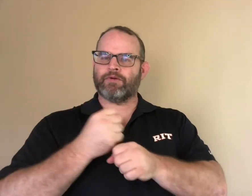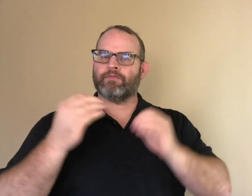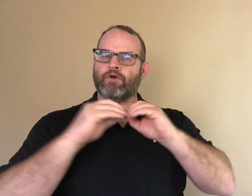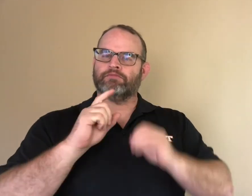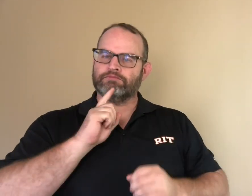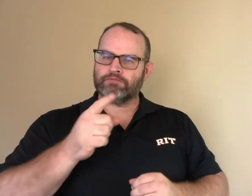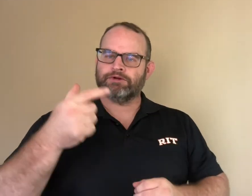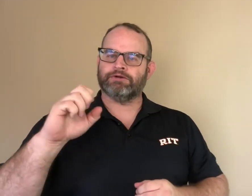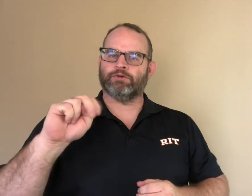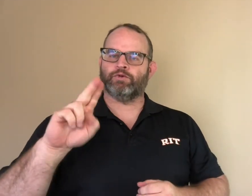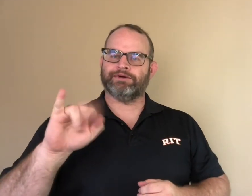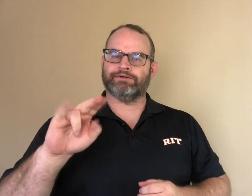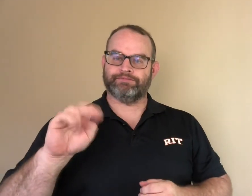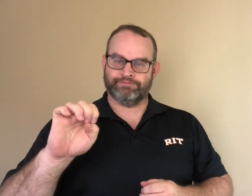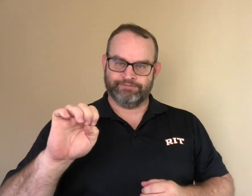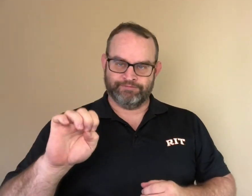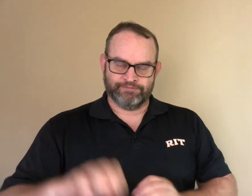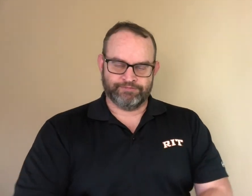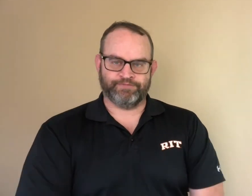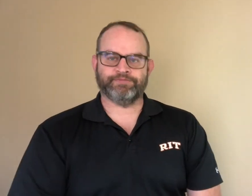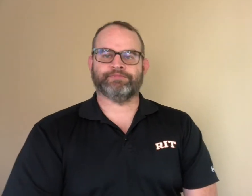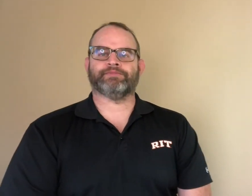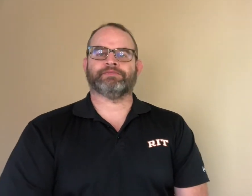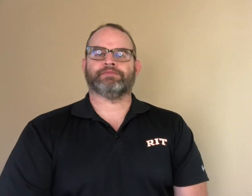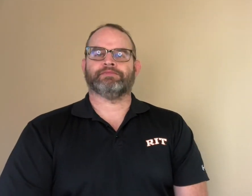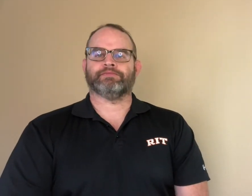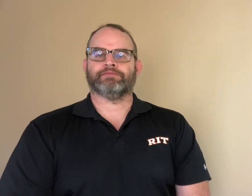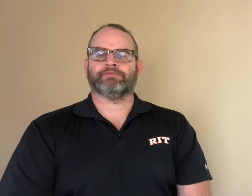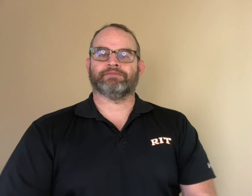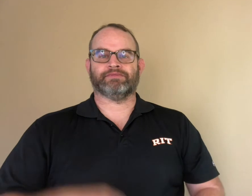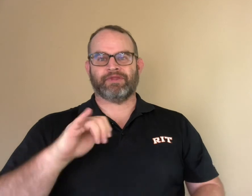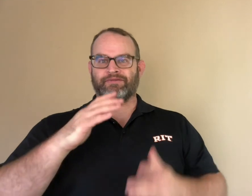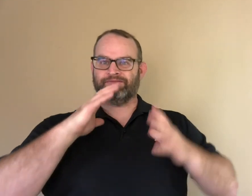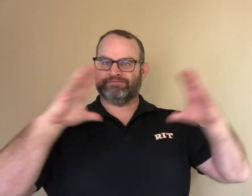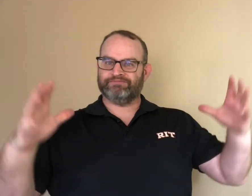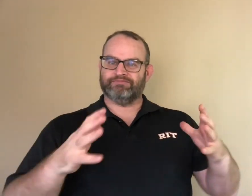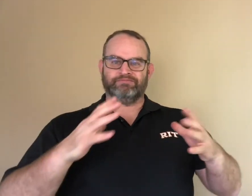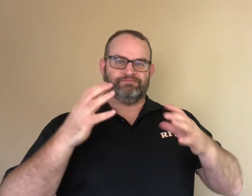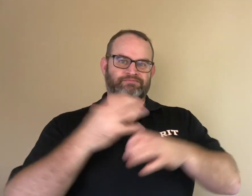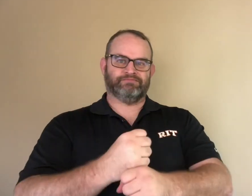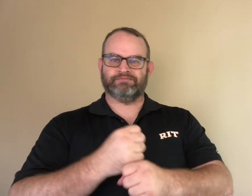In conclusion, we need more stories involving deaf characters where sign linguistics and cultural features can be shown.